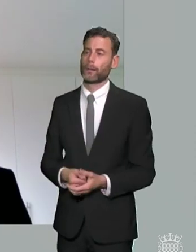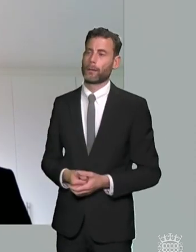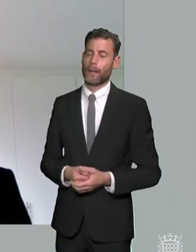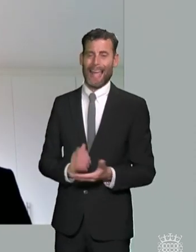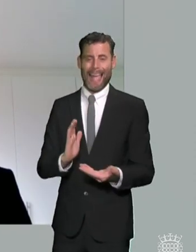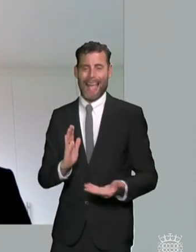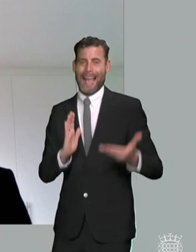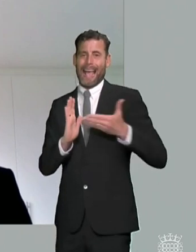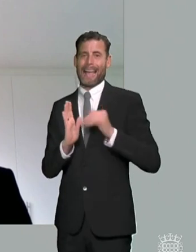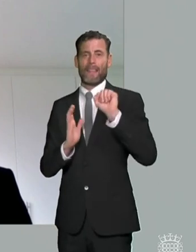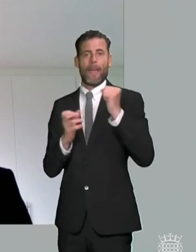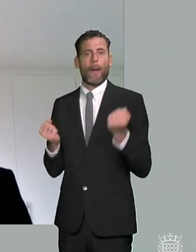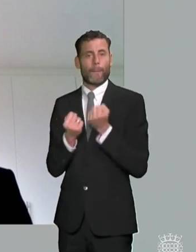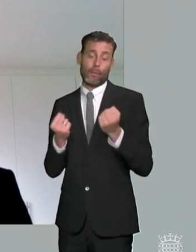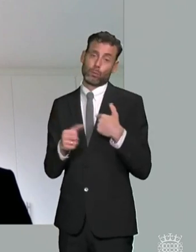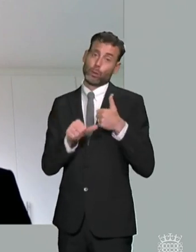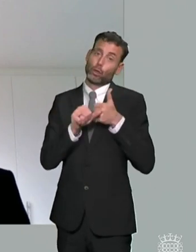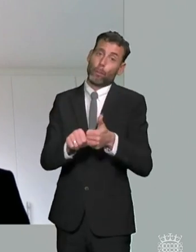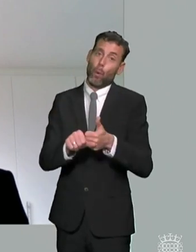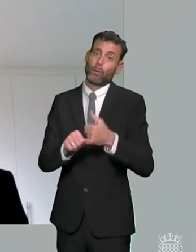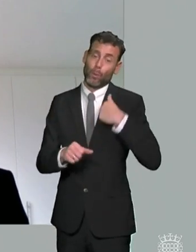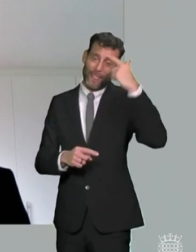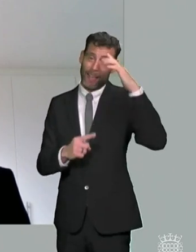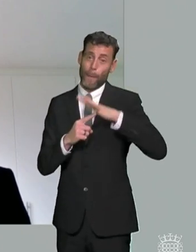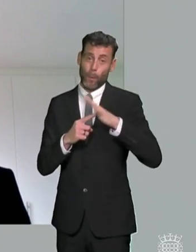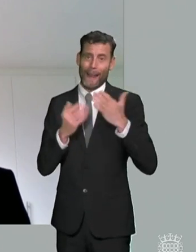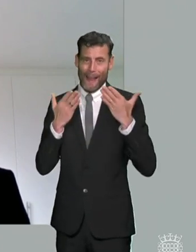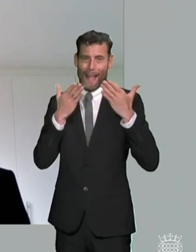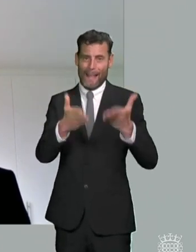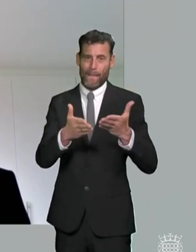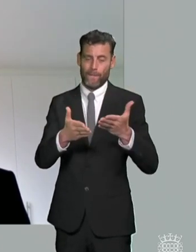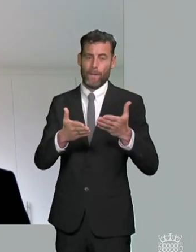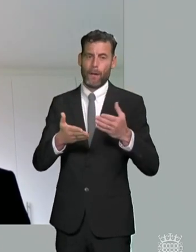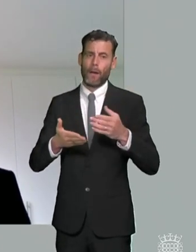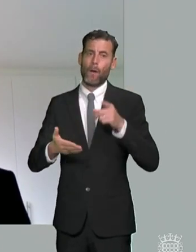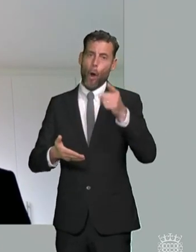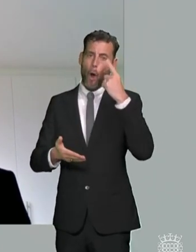um in this hearing we absolutely think that would be a simple and cost-effective way of